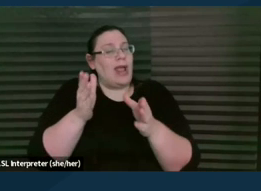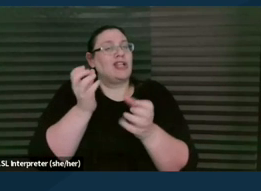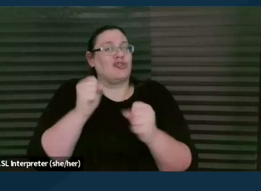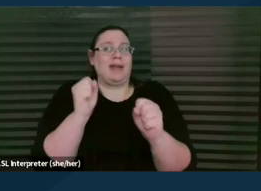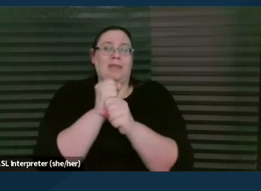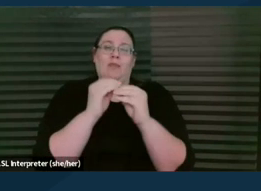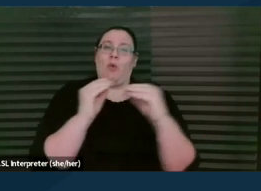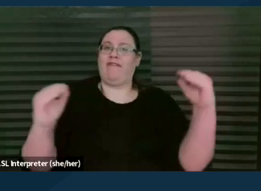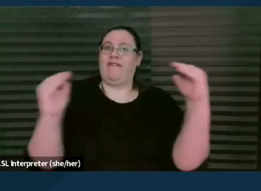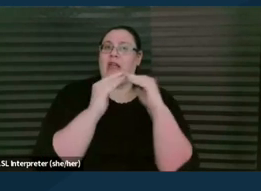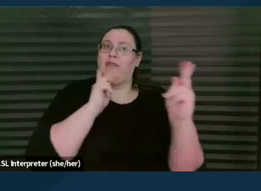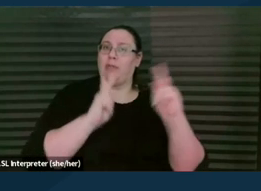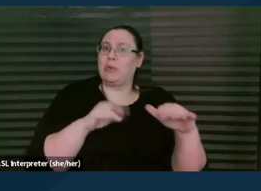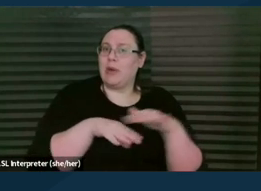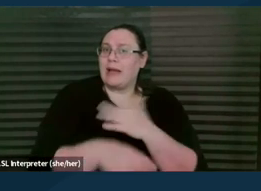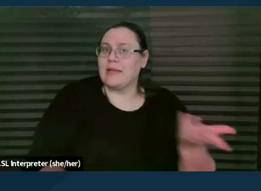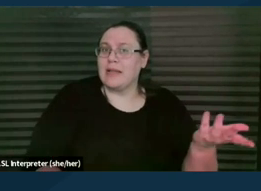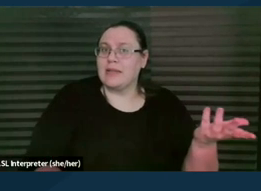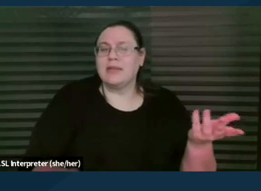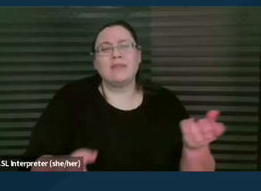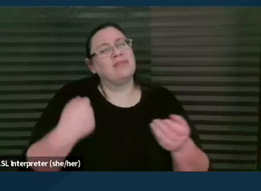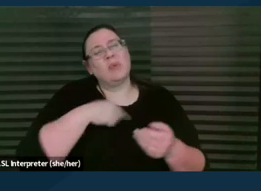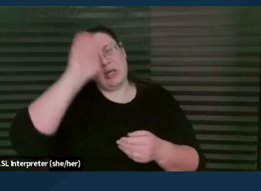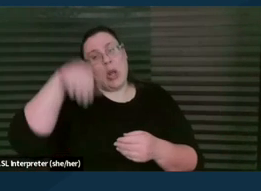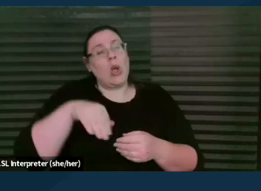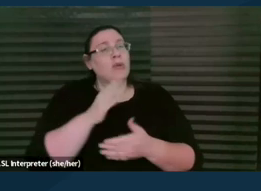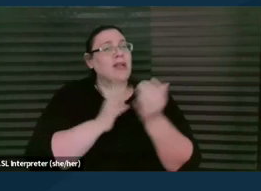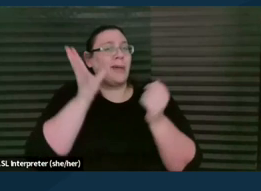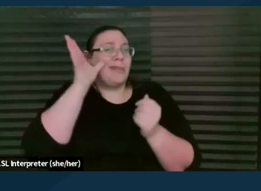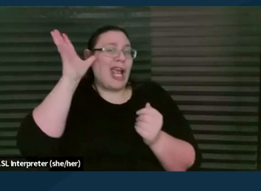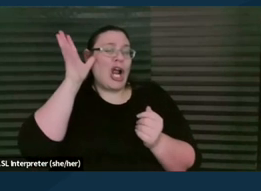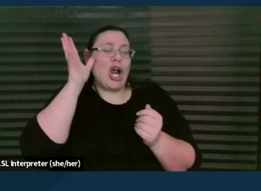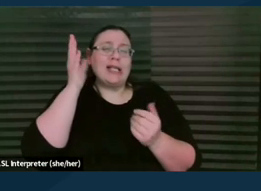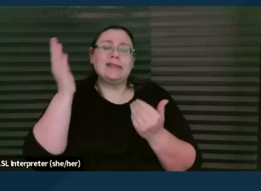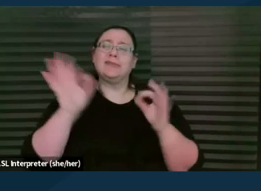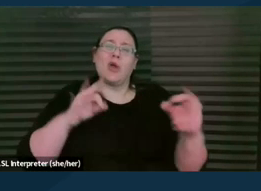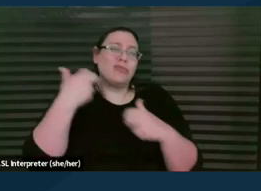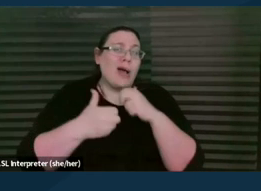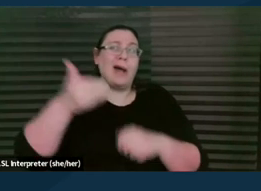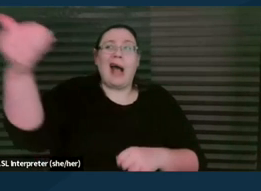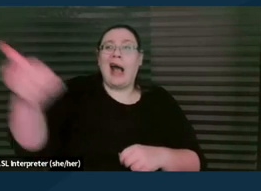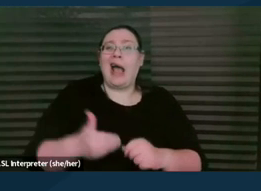So we all know that there are parents who can secure an attorney and pay a very large